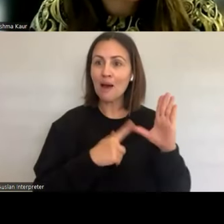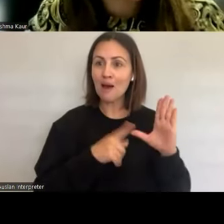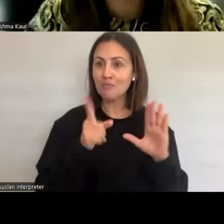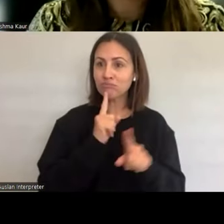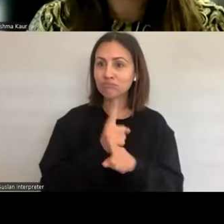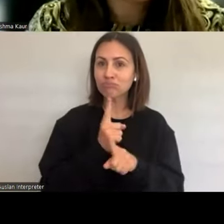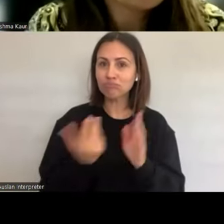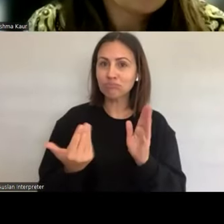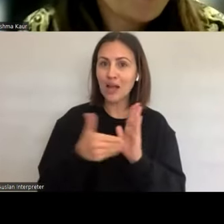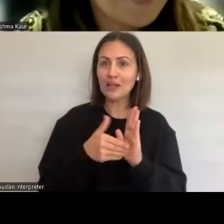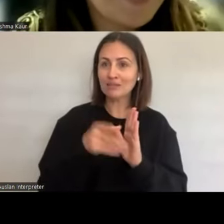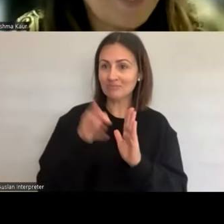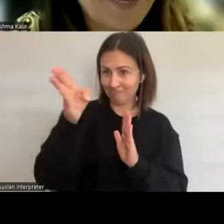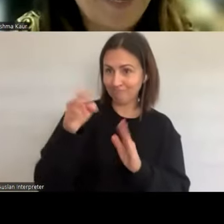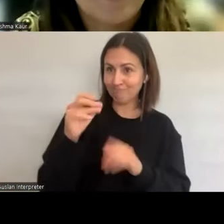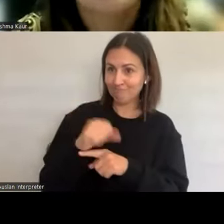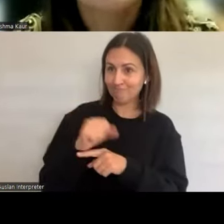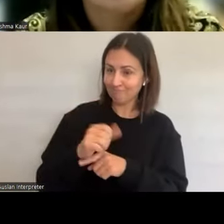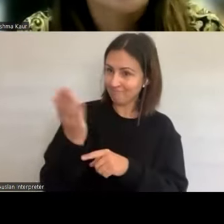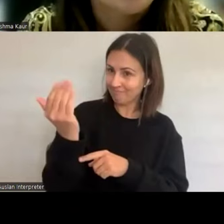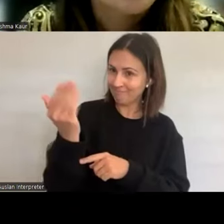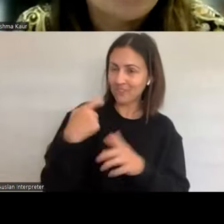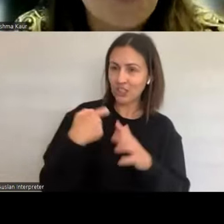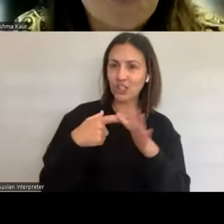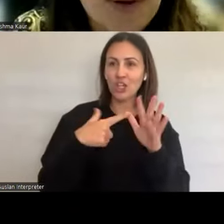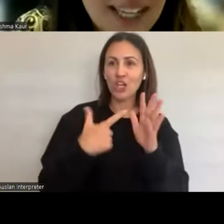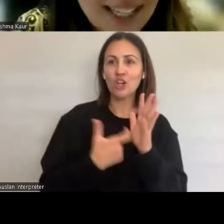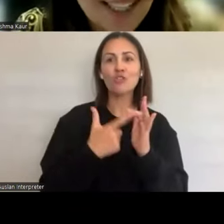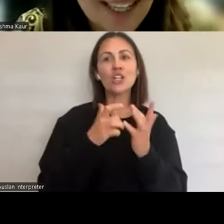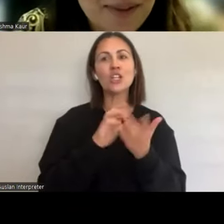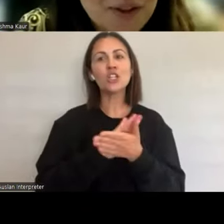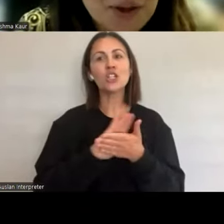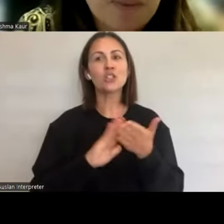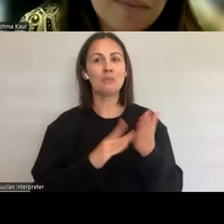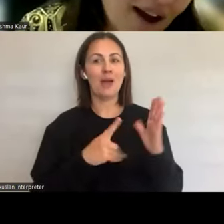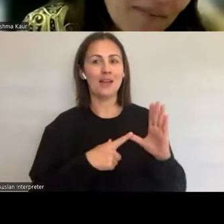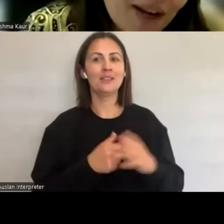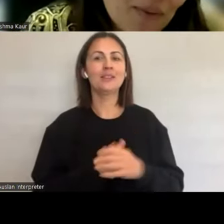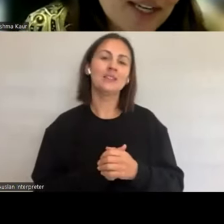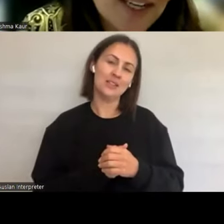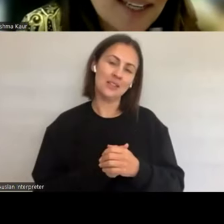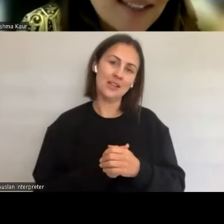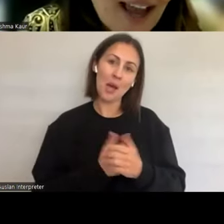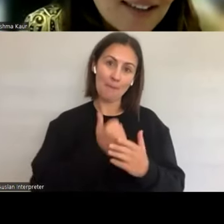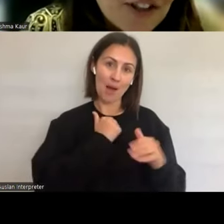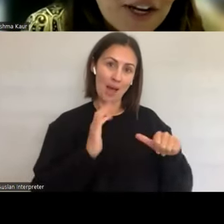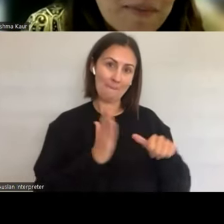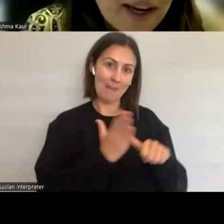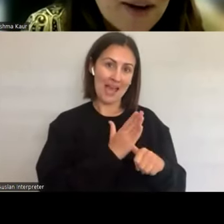interested to hear your perspective, Karishma./ So working in the, so my main work is as a GP,